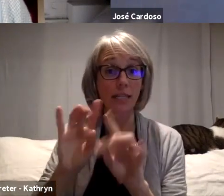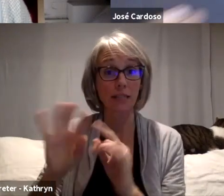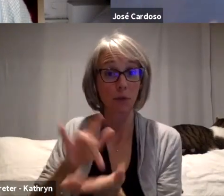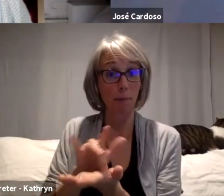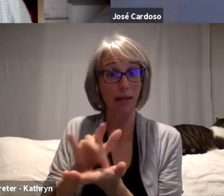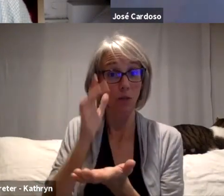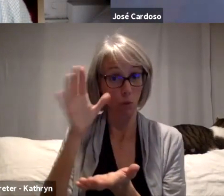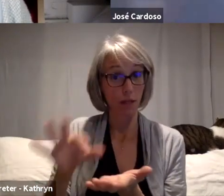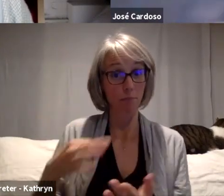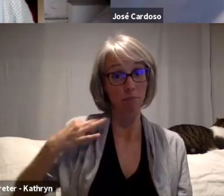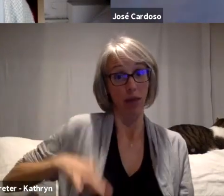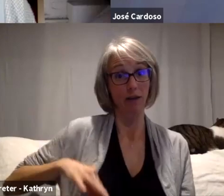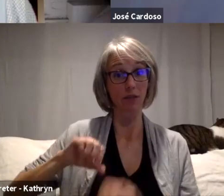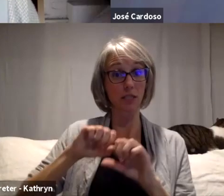I do agree with this concept.